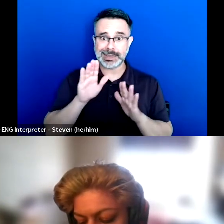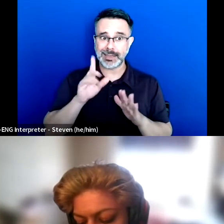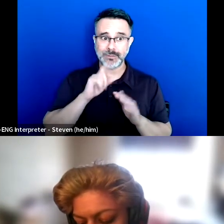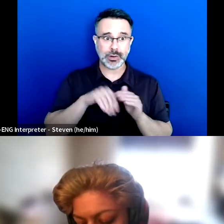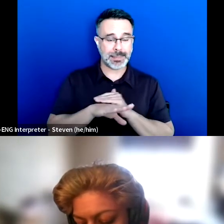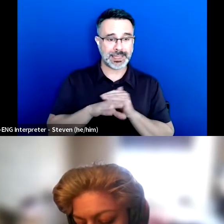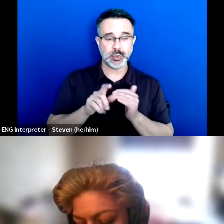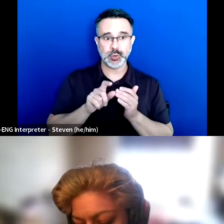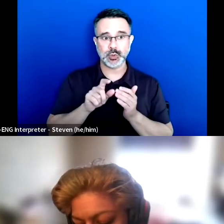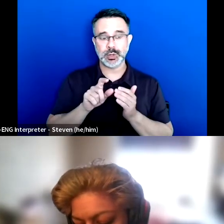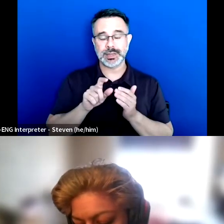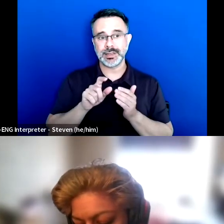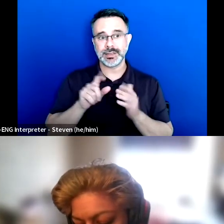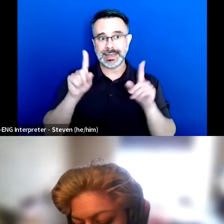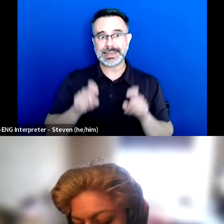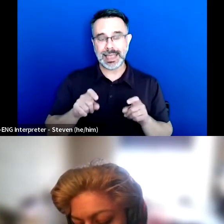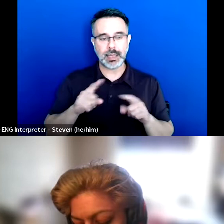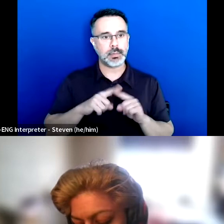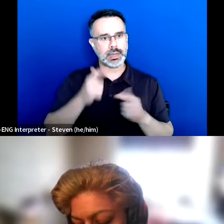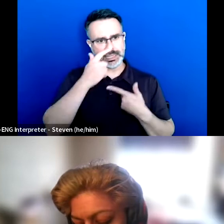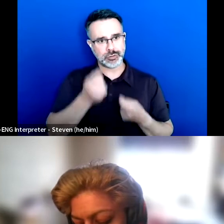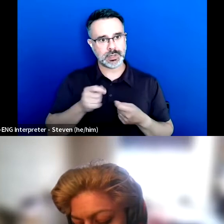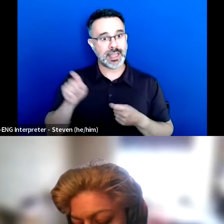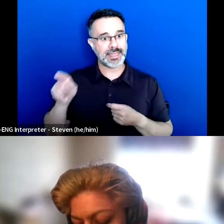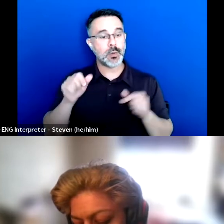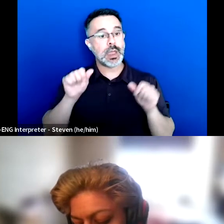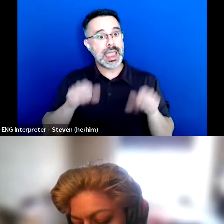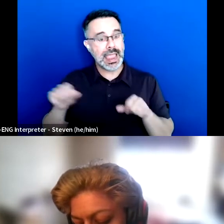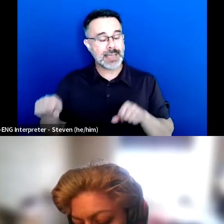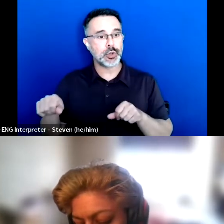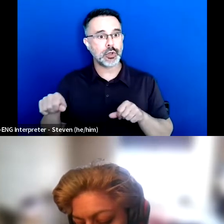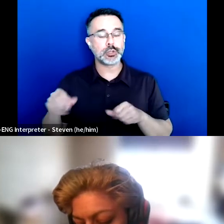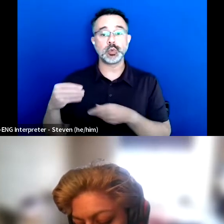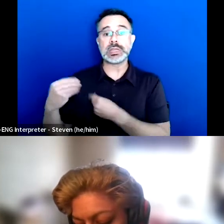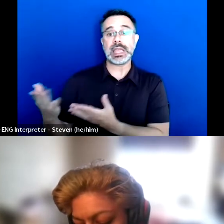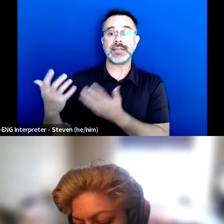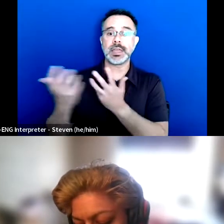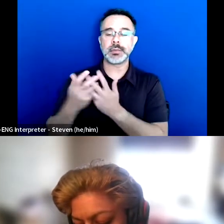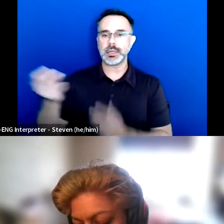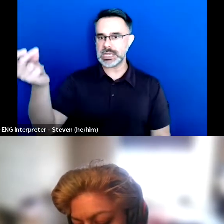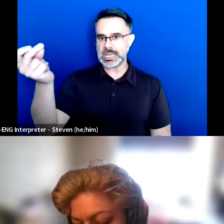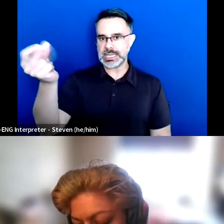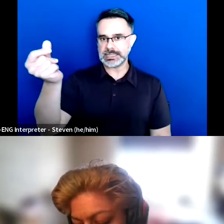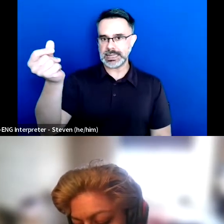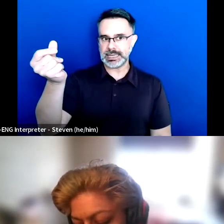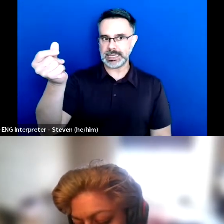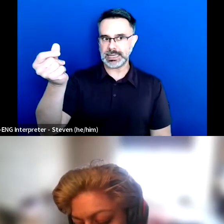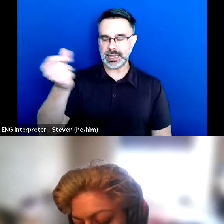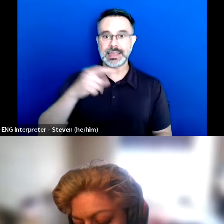But what I found really interesting is that they were able to get them accommodations instantly. Like they literally came in on the day of the exam